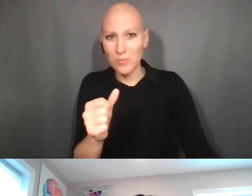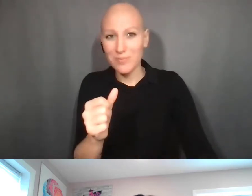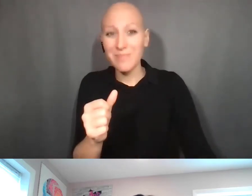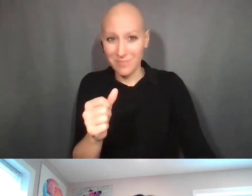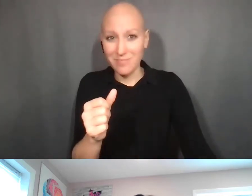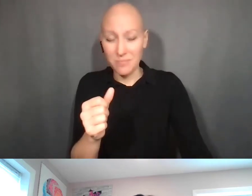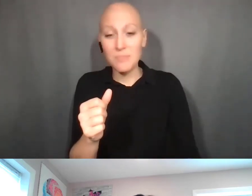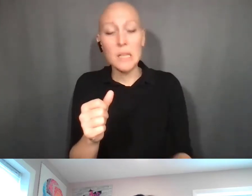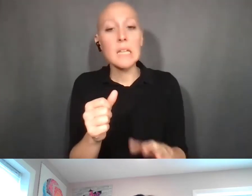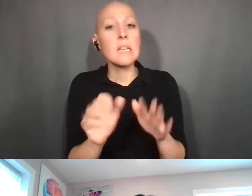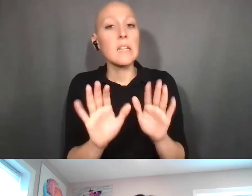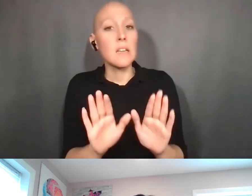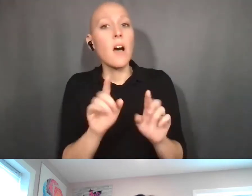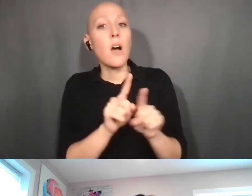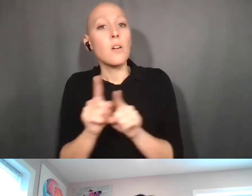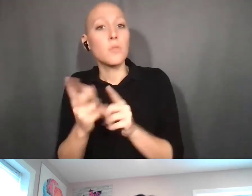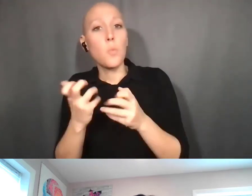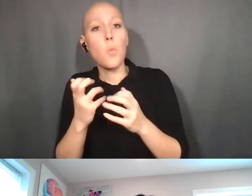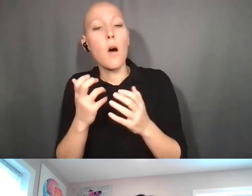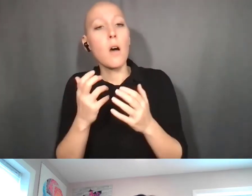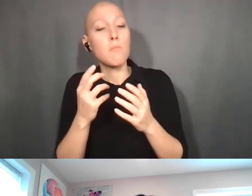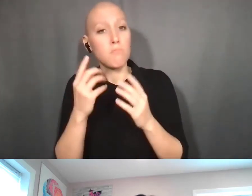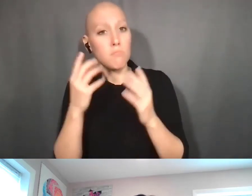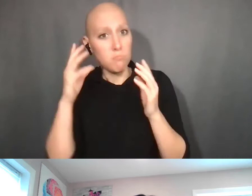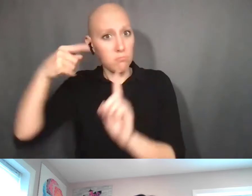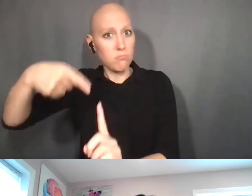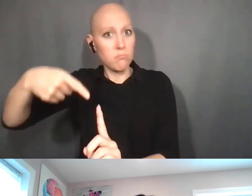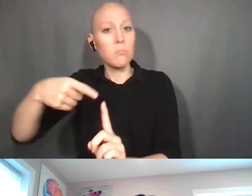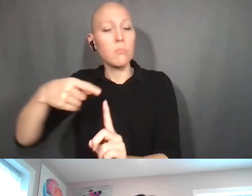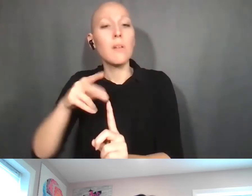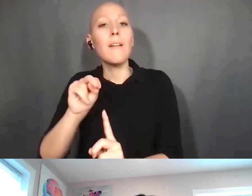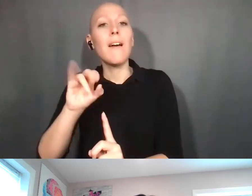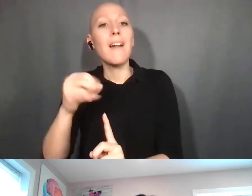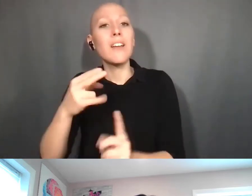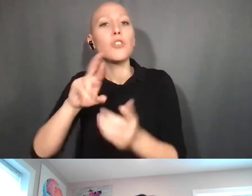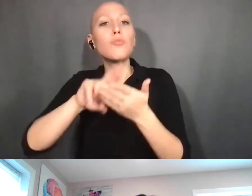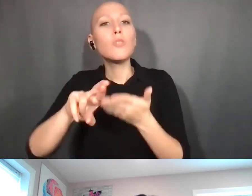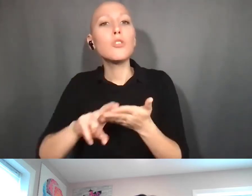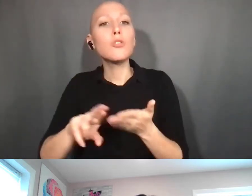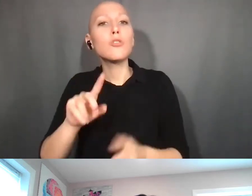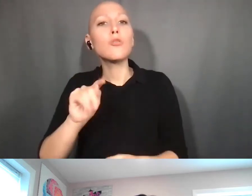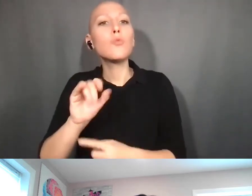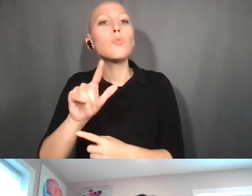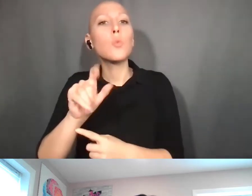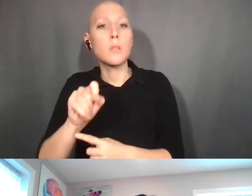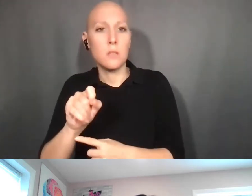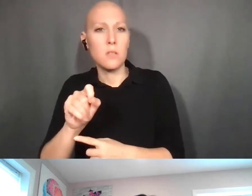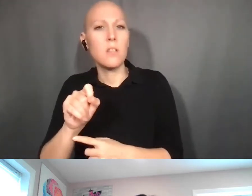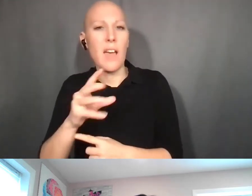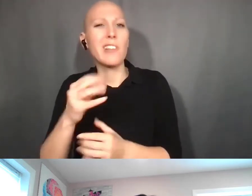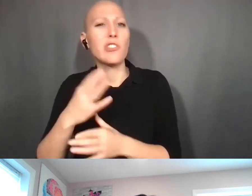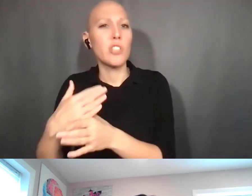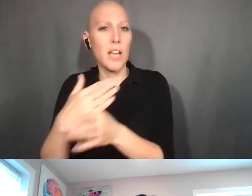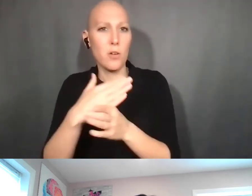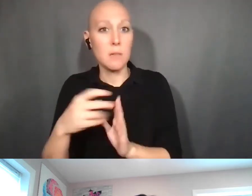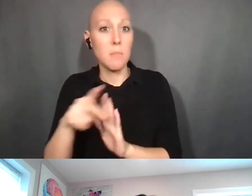to NIH's research tools policy and sharing policy. So it may be initially reportable.